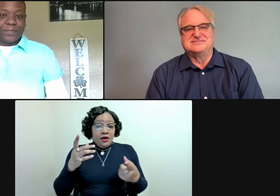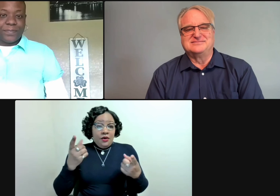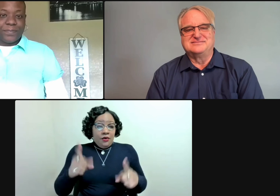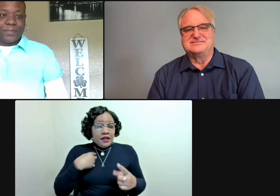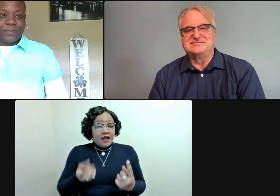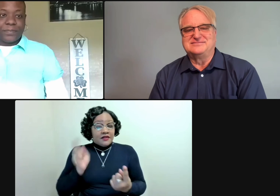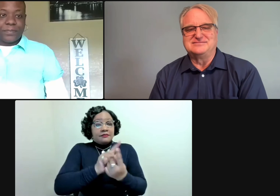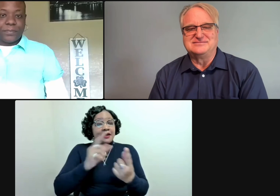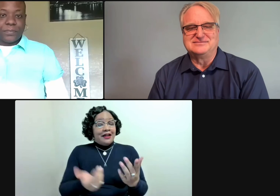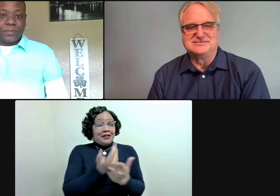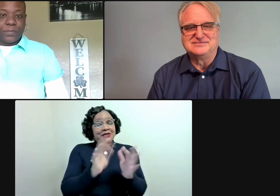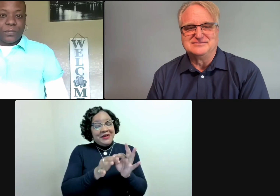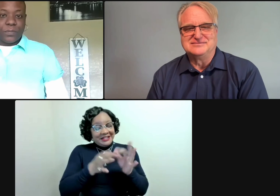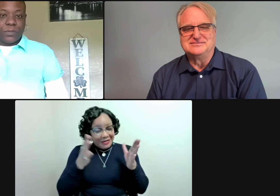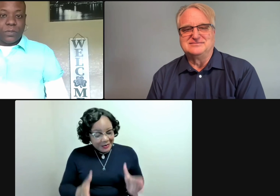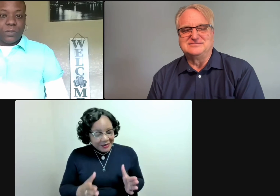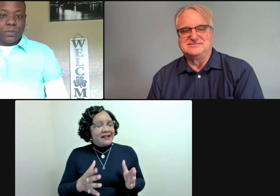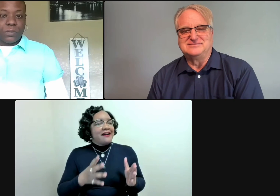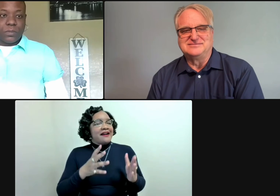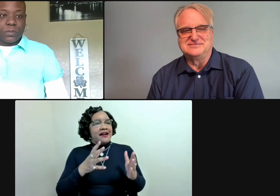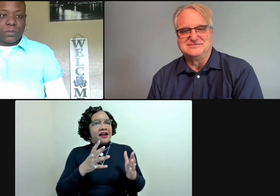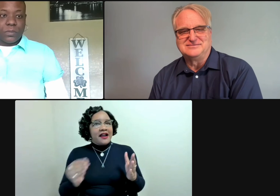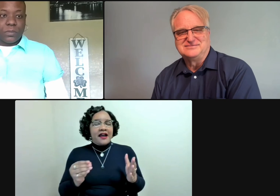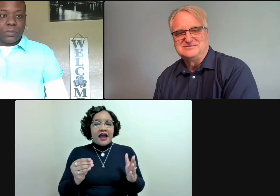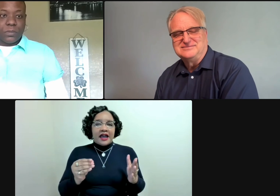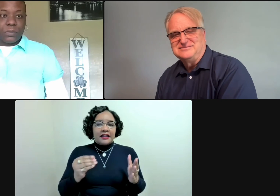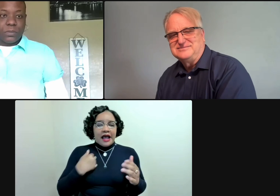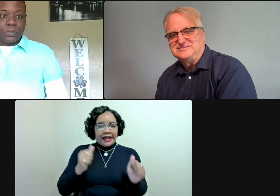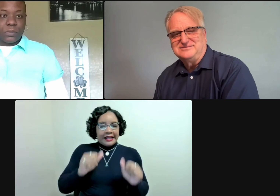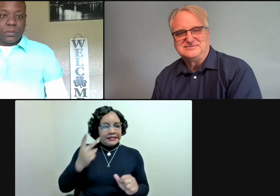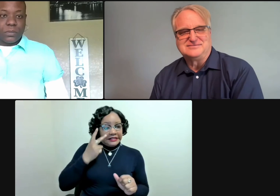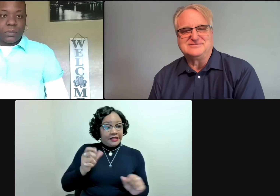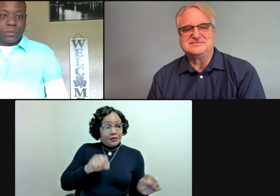Yes, so when I meet new interpreters